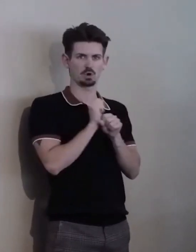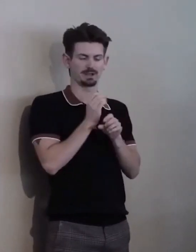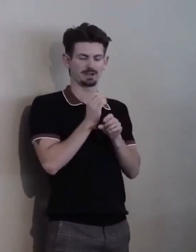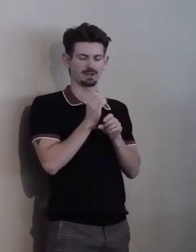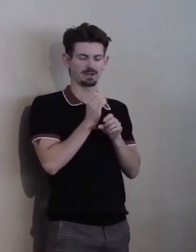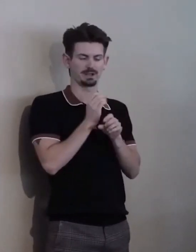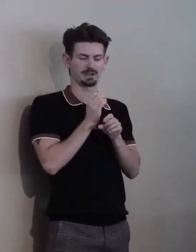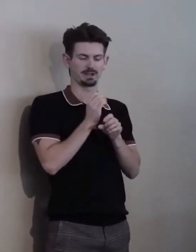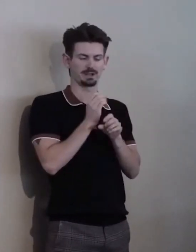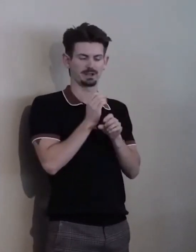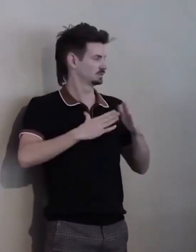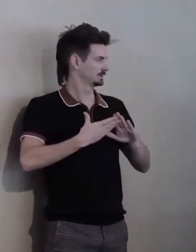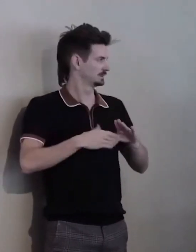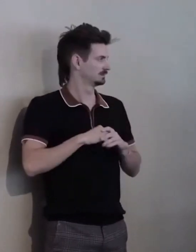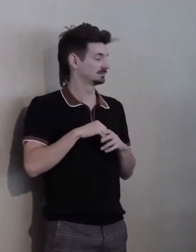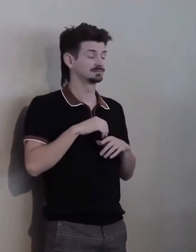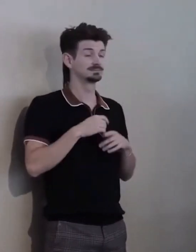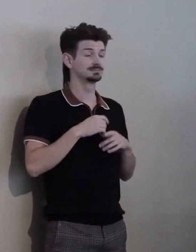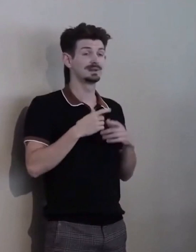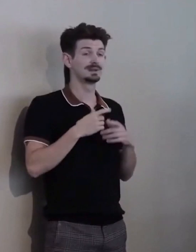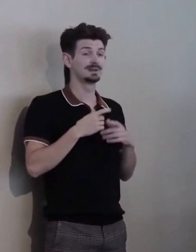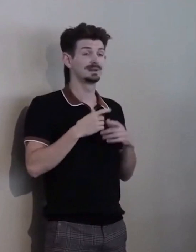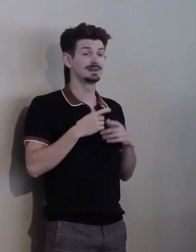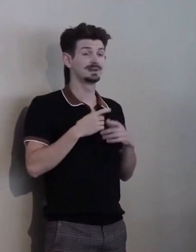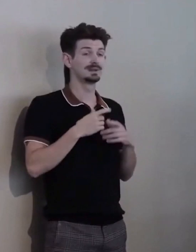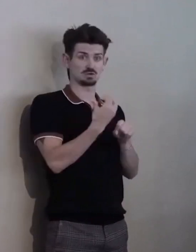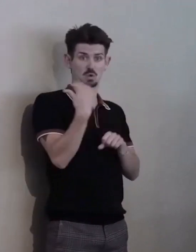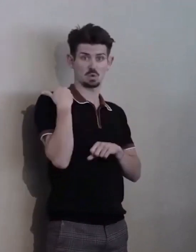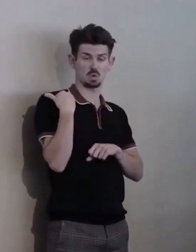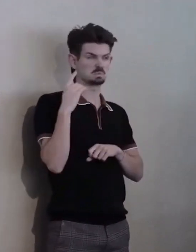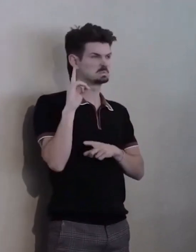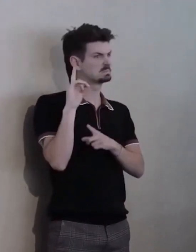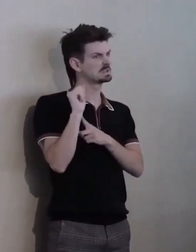33 years ago, I didn't know what the disability movement was,